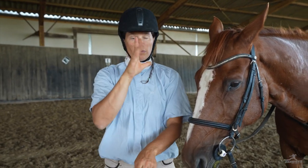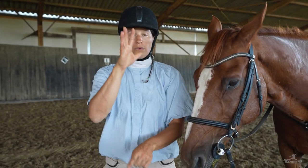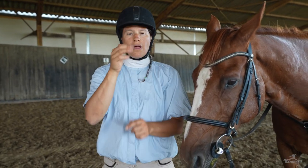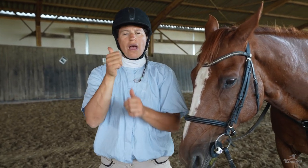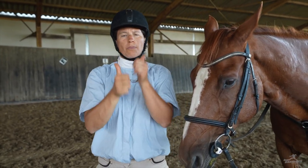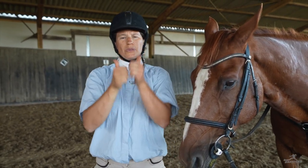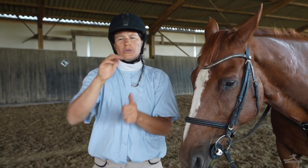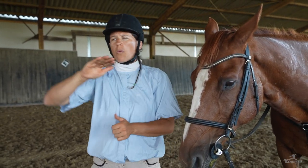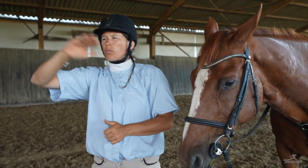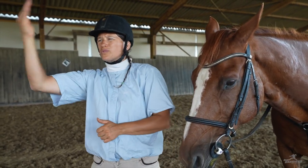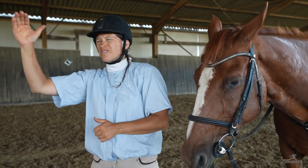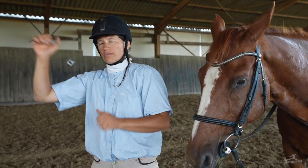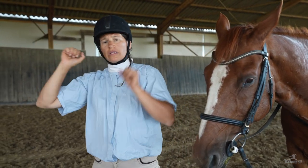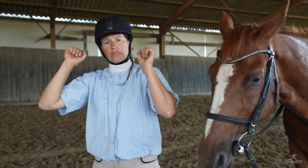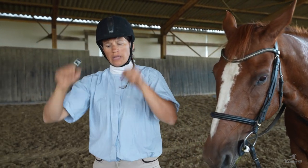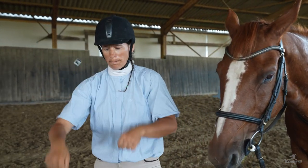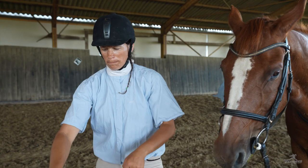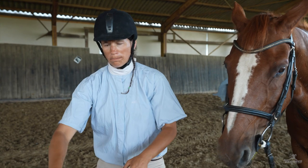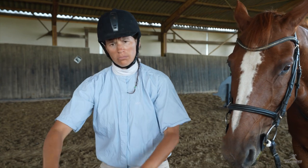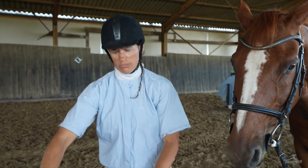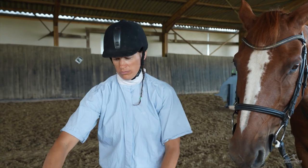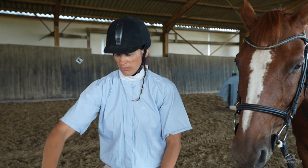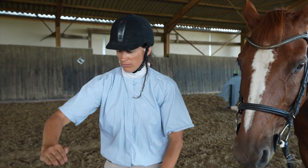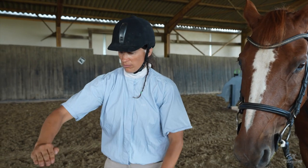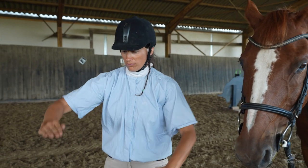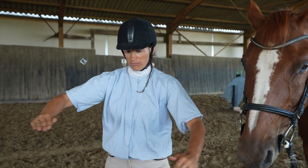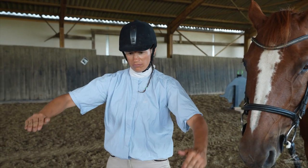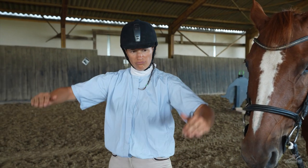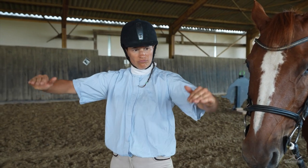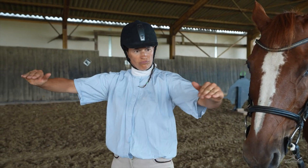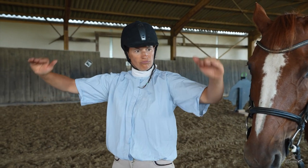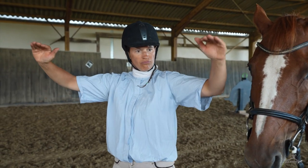Other equestrian disciplines and competitions